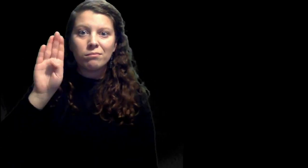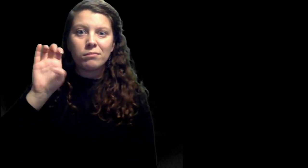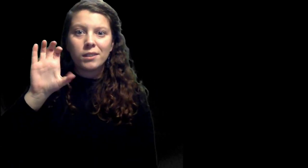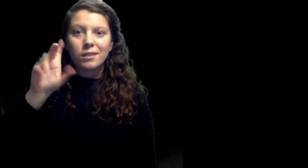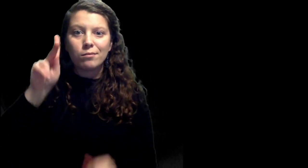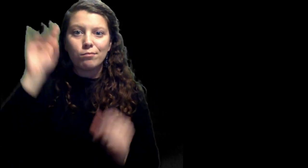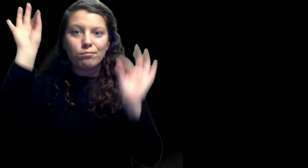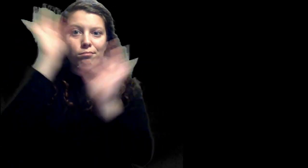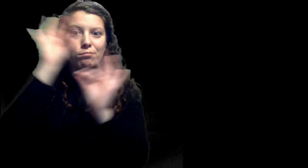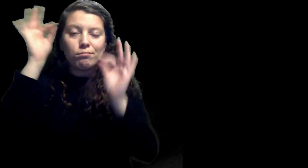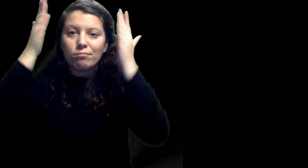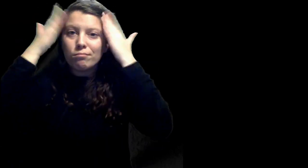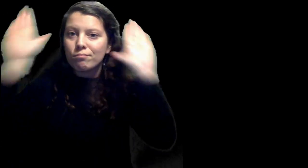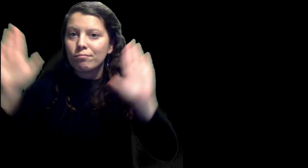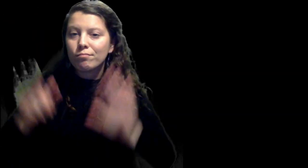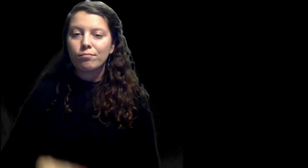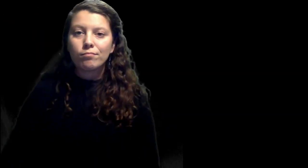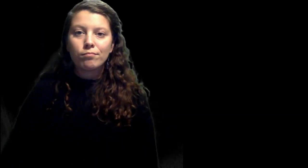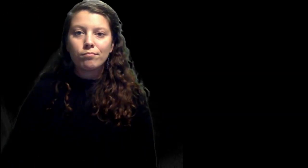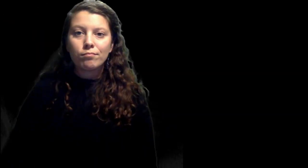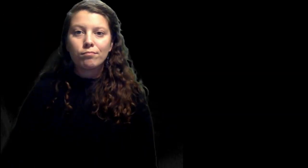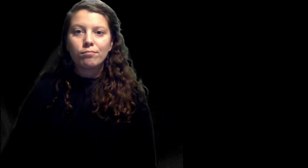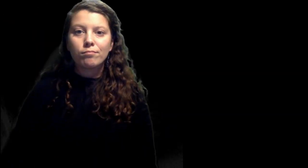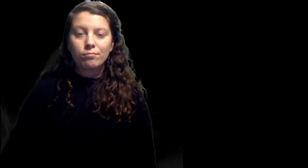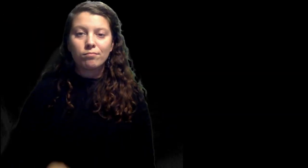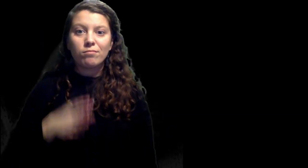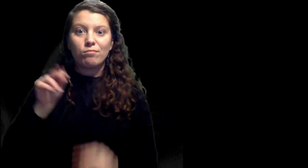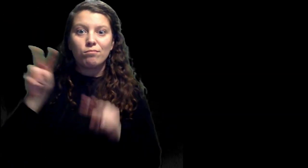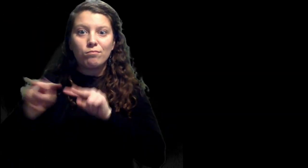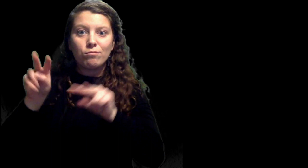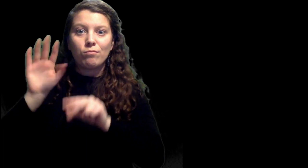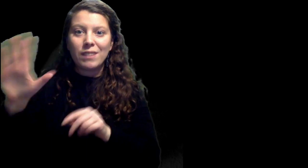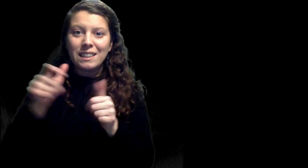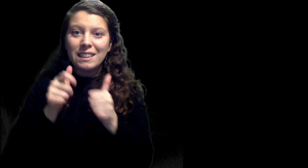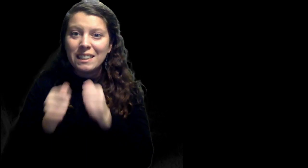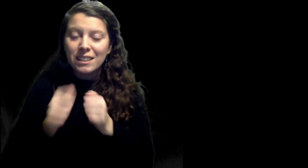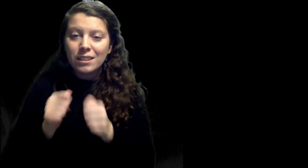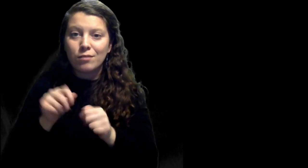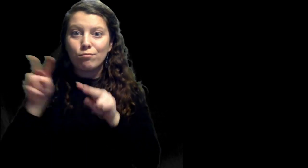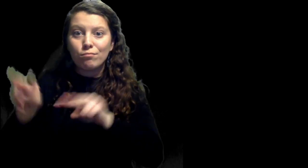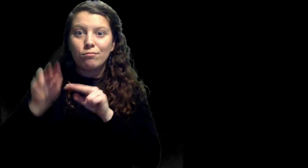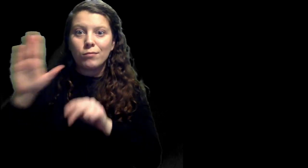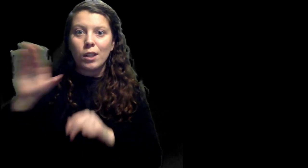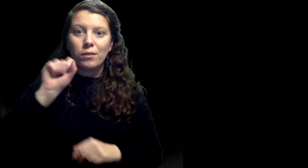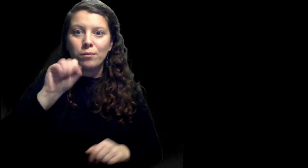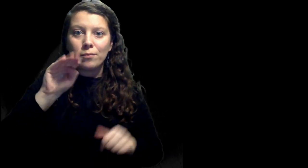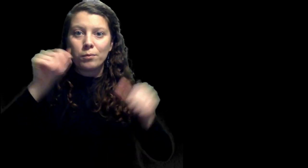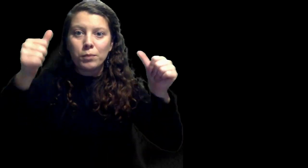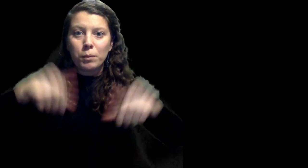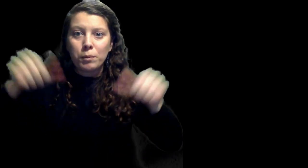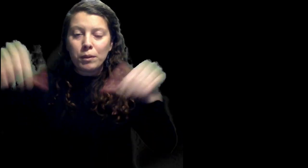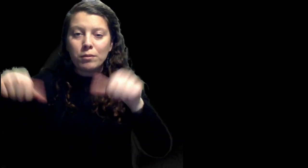and Beck has no idea. He watches what she texts, he watches all of her social media